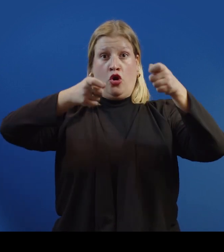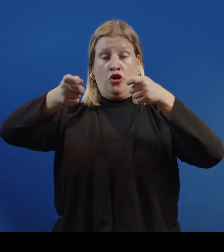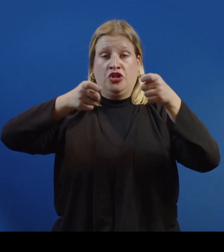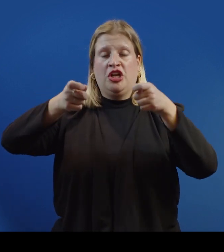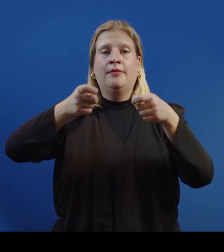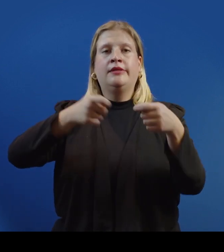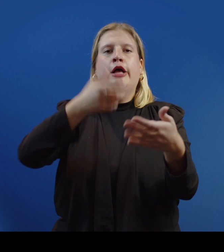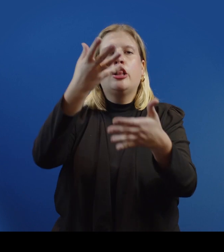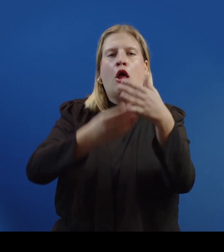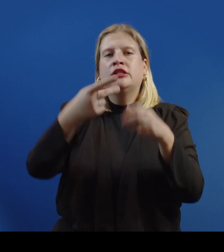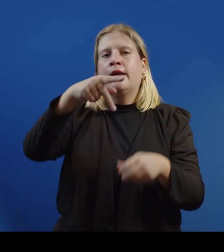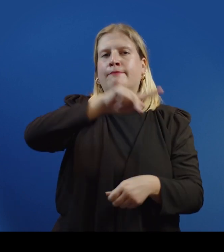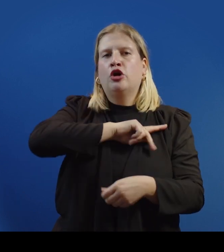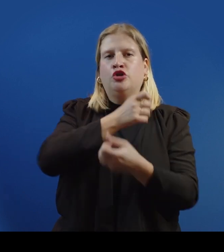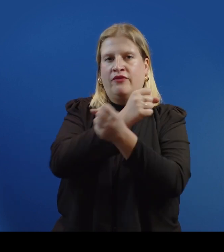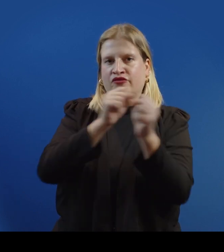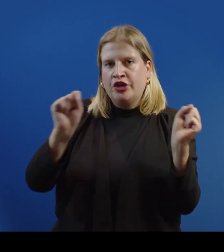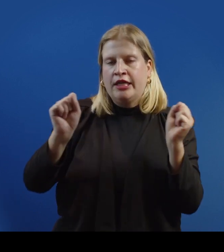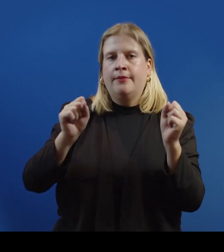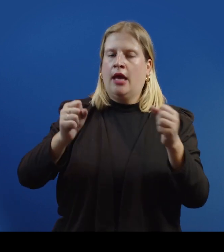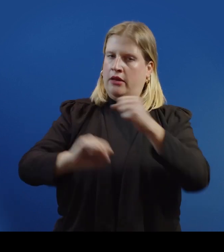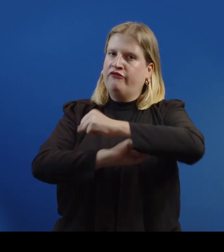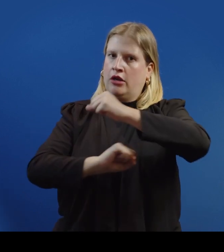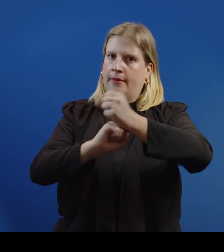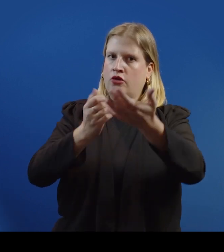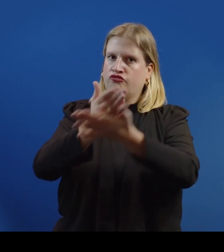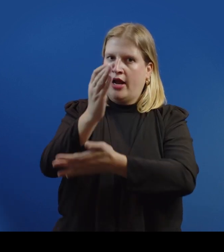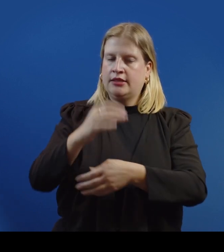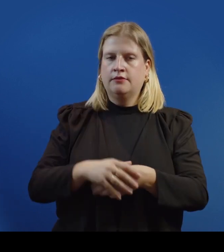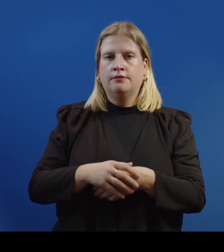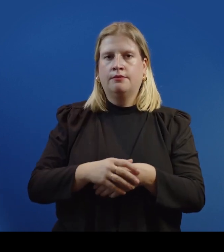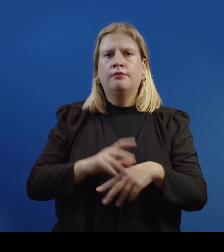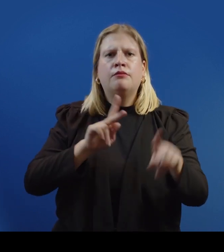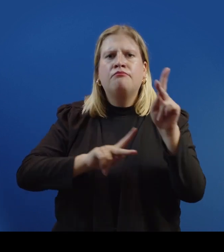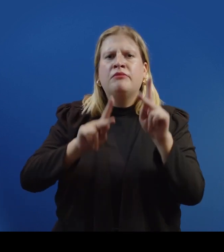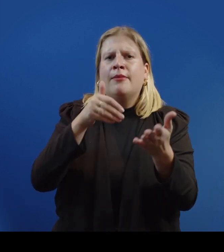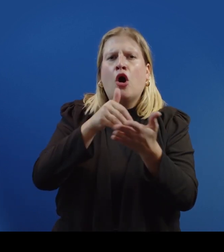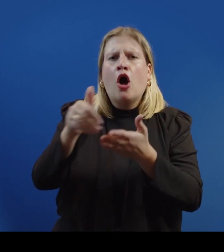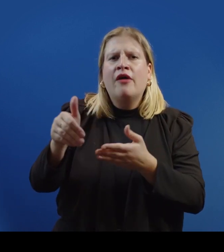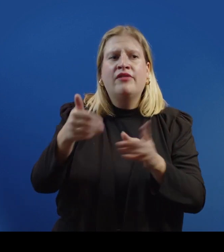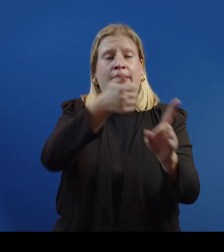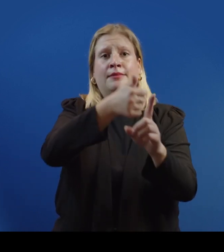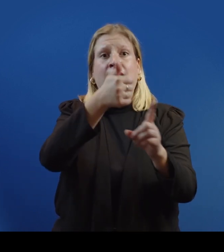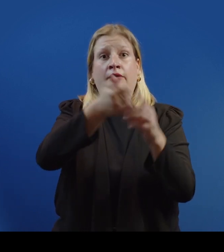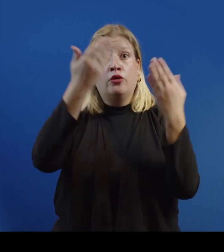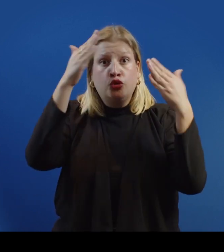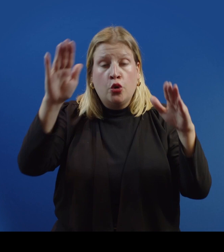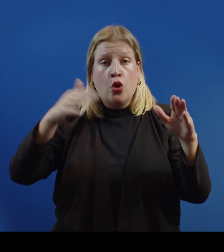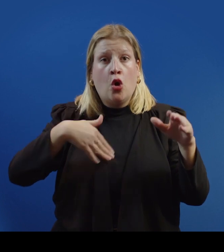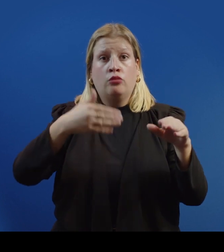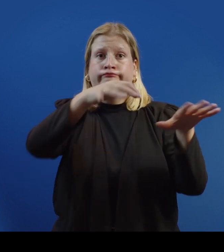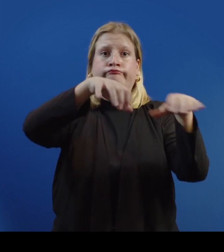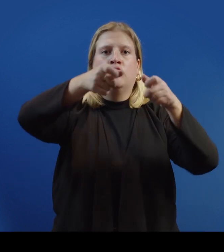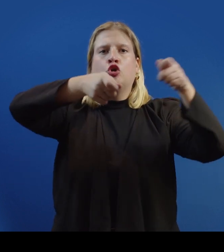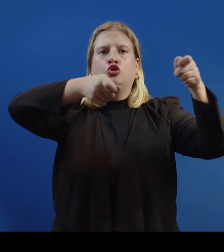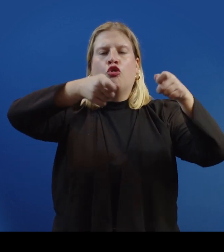is a complete loss of personal liberty and fundamental rights. People often don't know that they have been placed under guardianship.